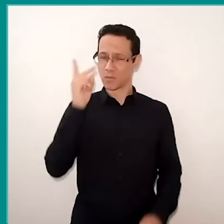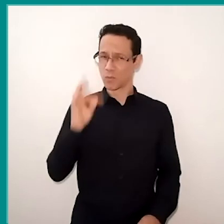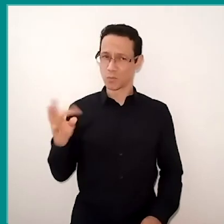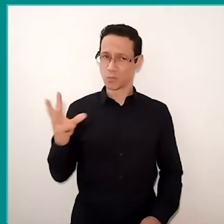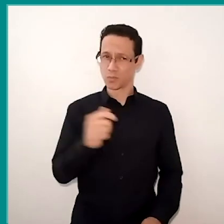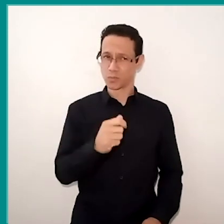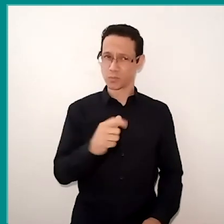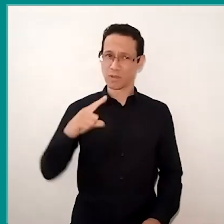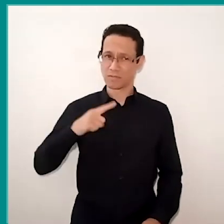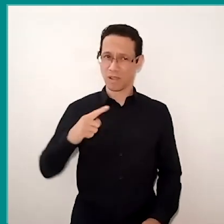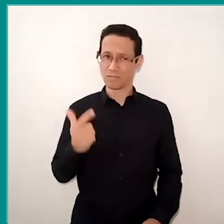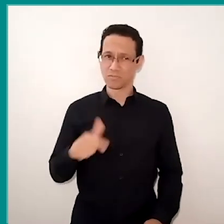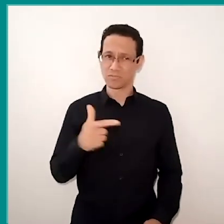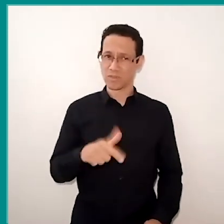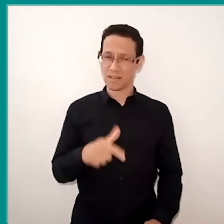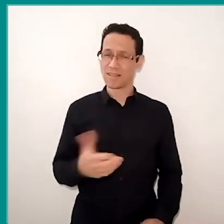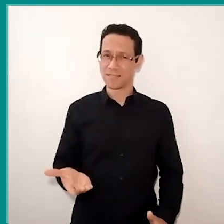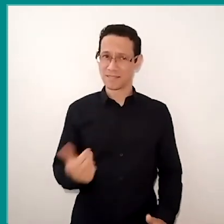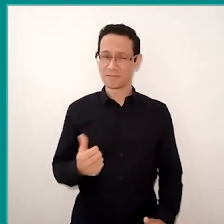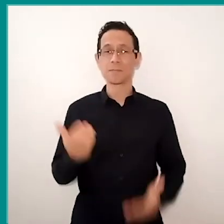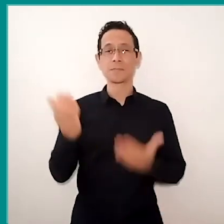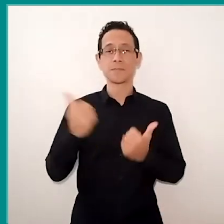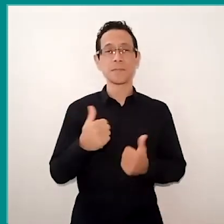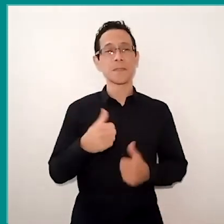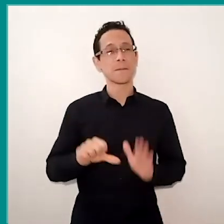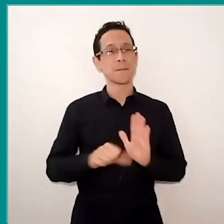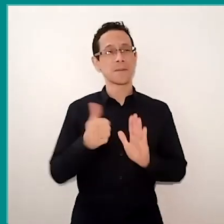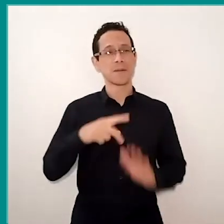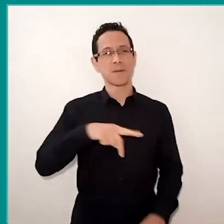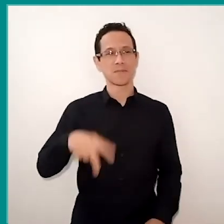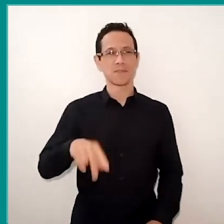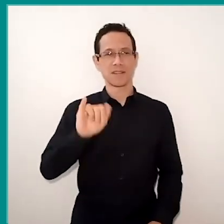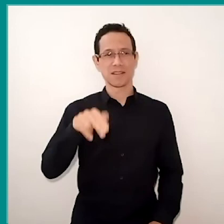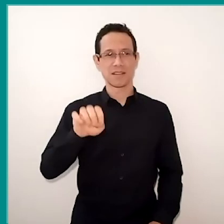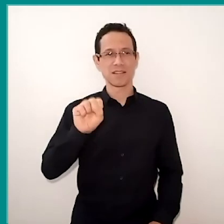In first place I'll invite the teacher Inés Dussel